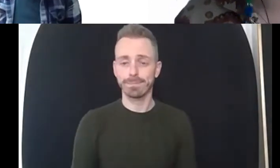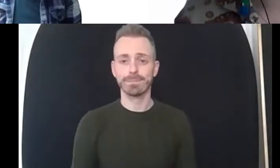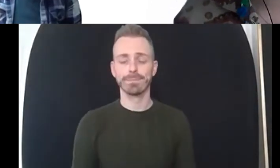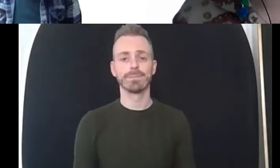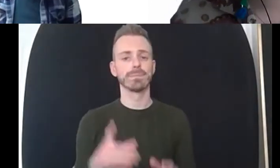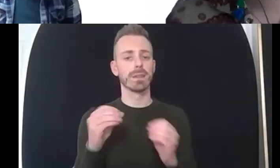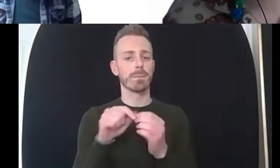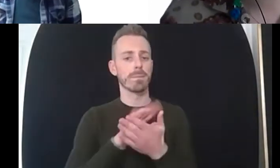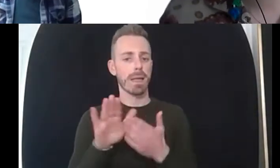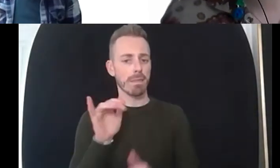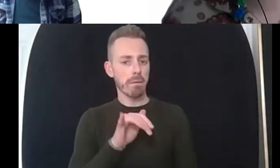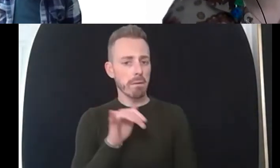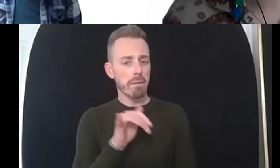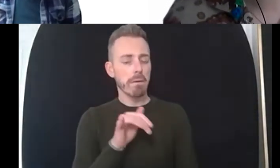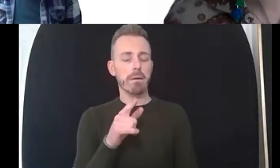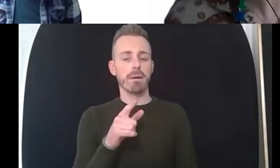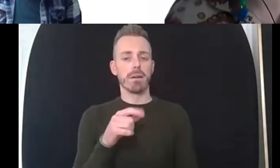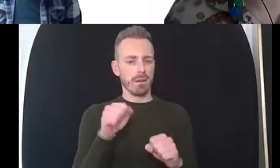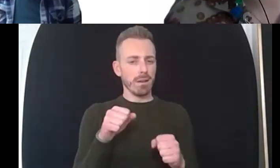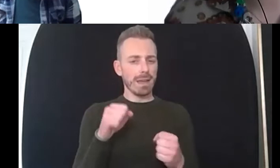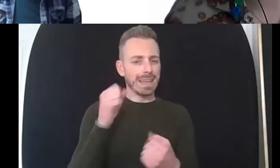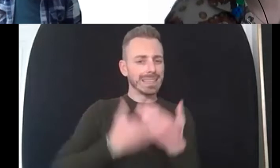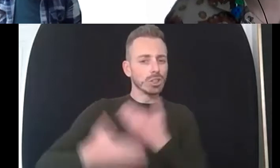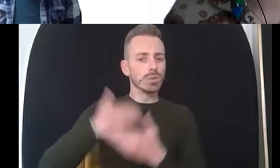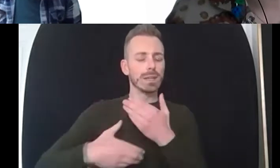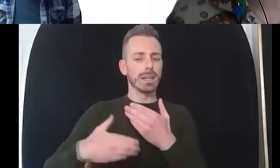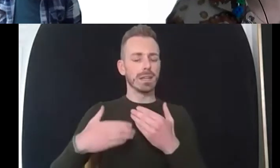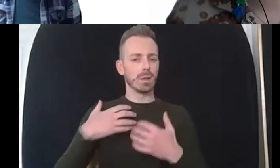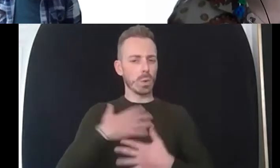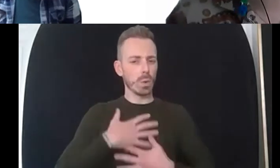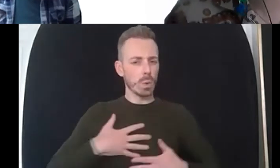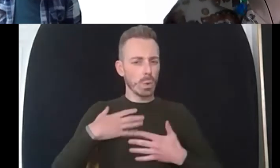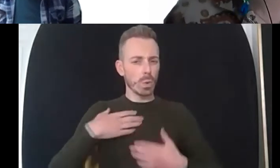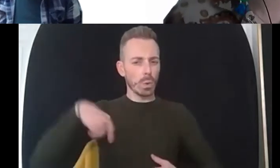before that history is is it's troubling but it's also kind of poignant that then you've gone on to